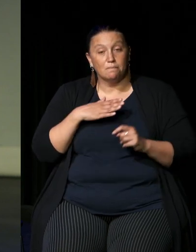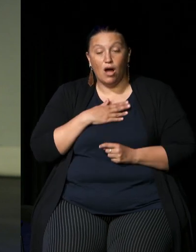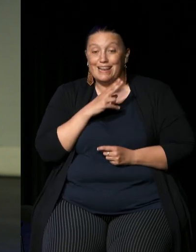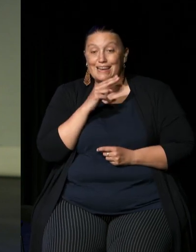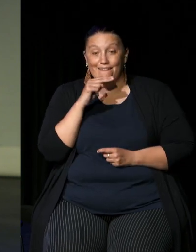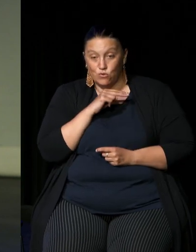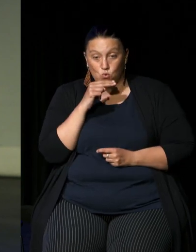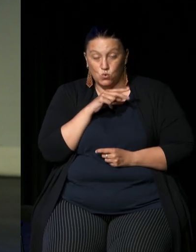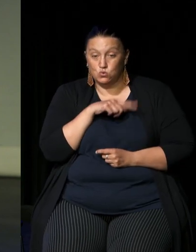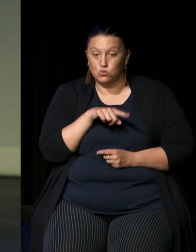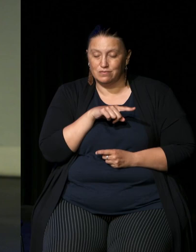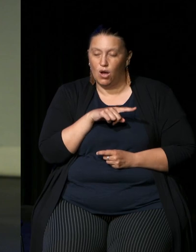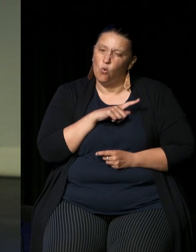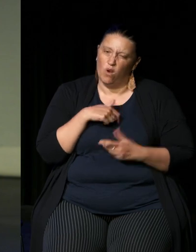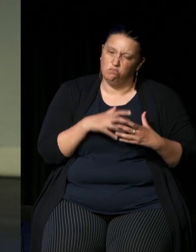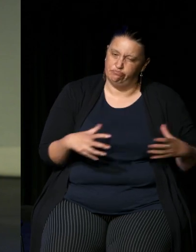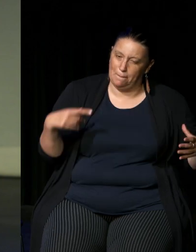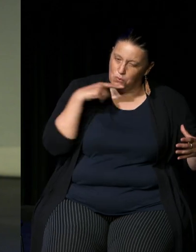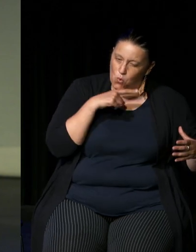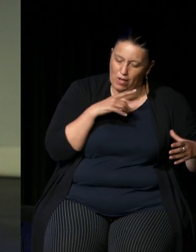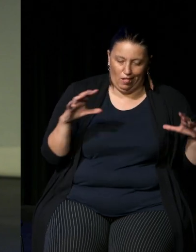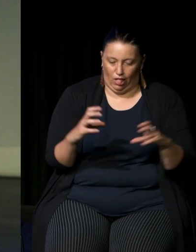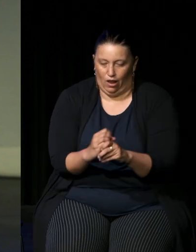uh we have more boys in our family than girls it's not that many girls